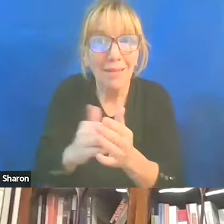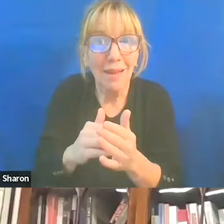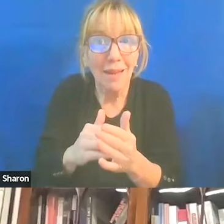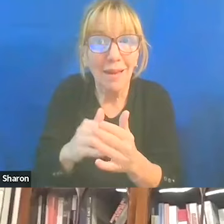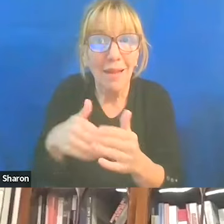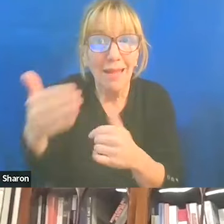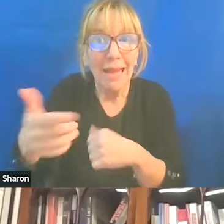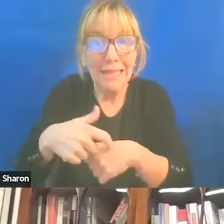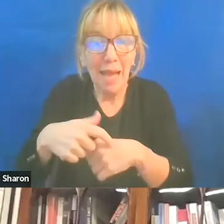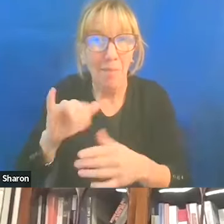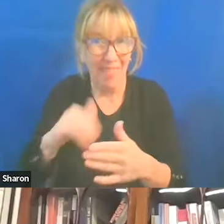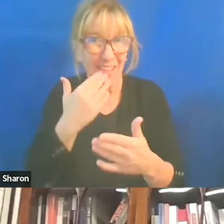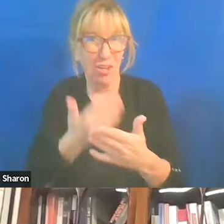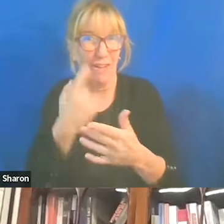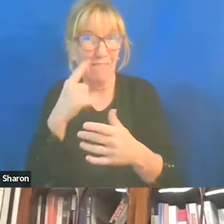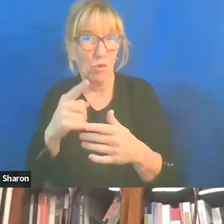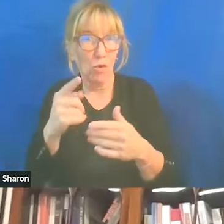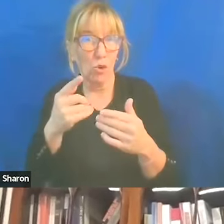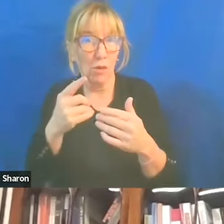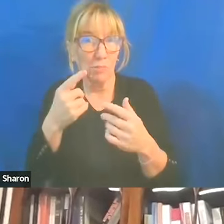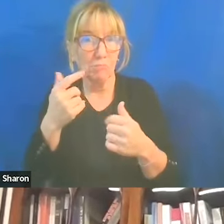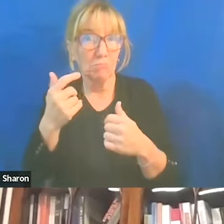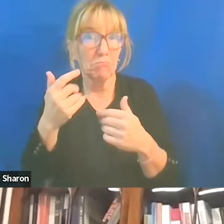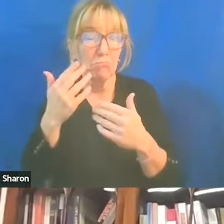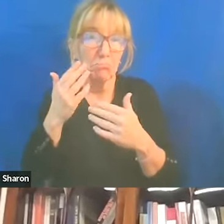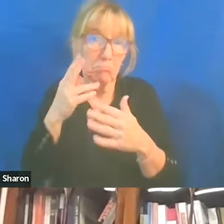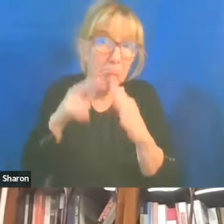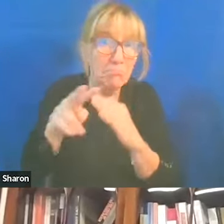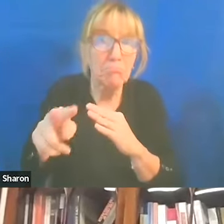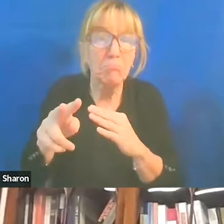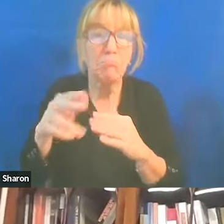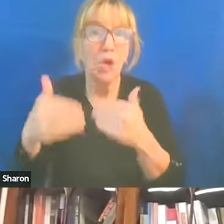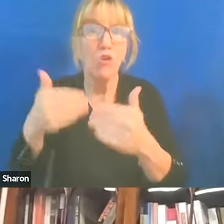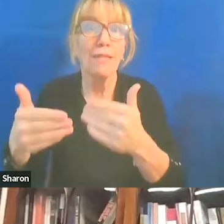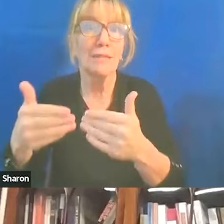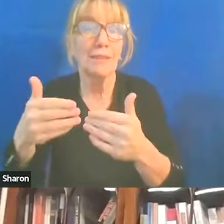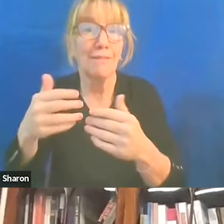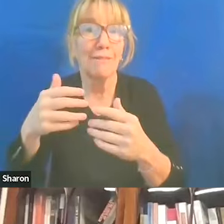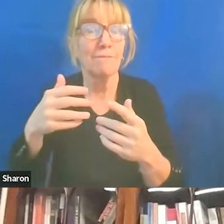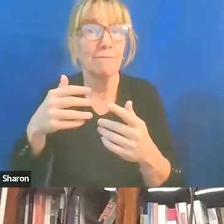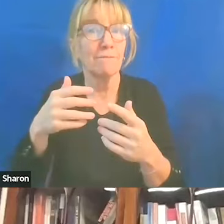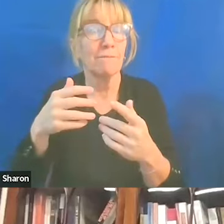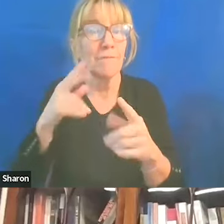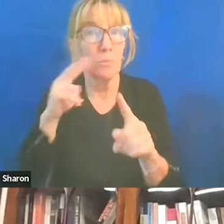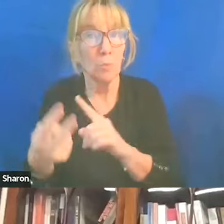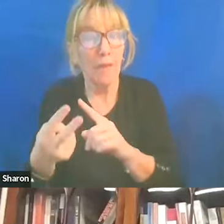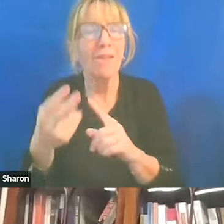That seems to be a really, you know... I understand that perhaps they're, you know, these progressive groups feel like